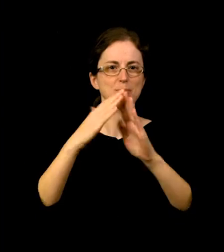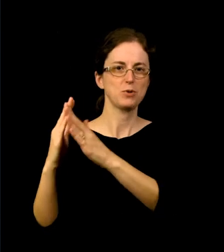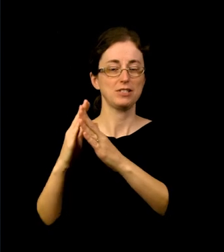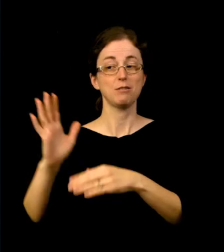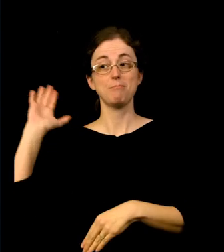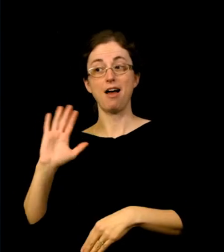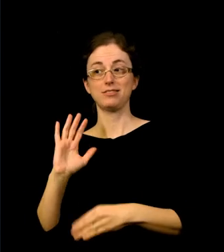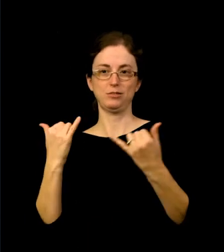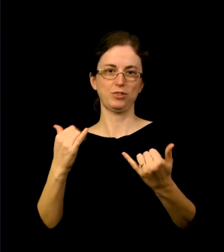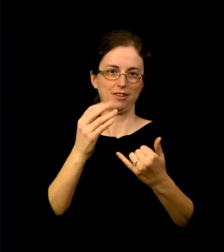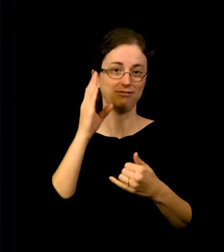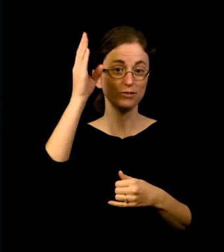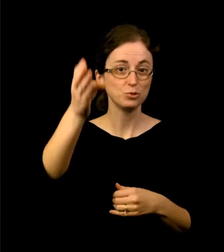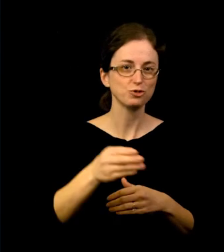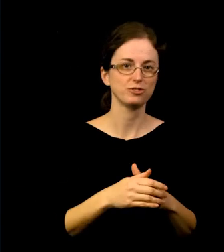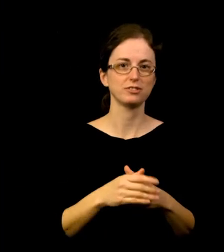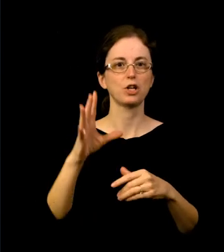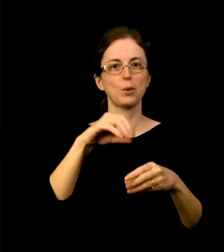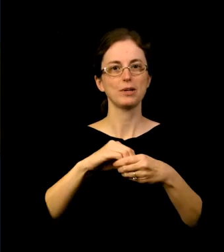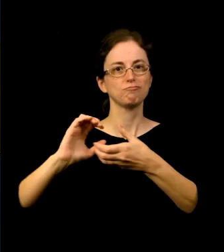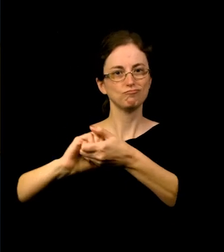including collaborations with Nat Turner Project,